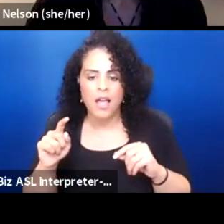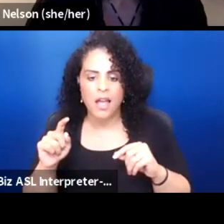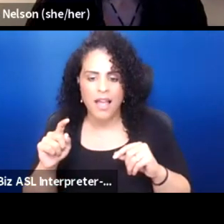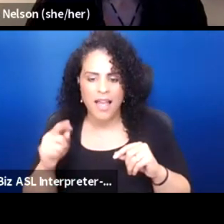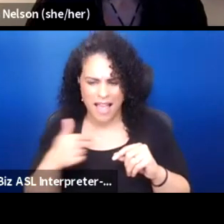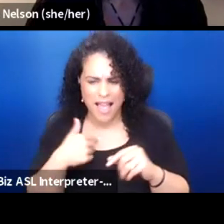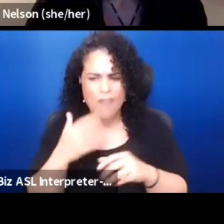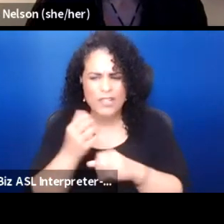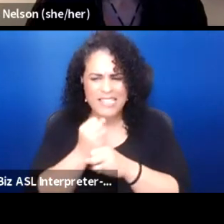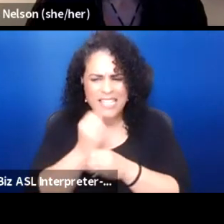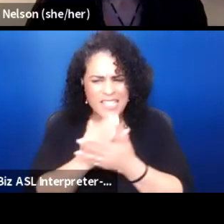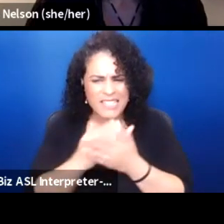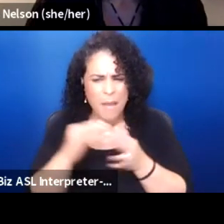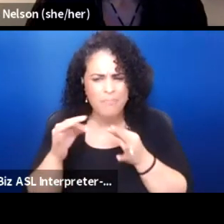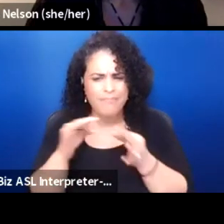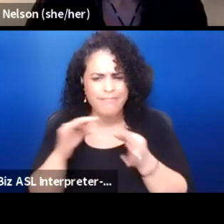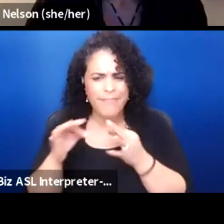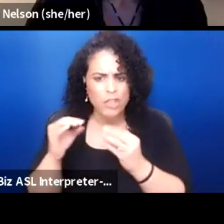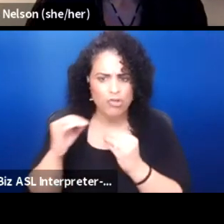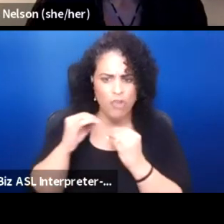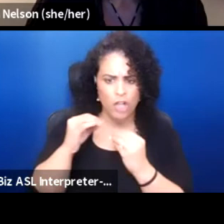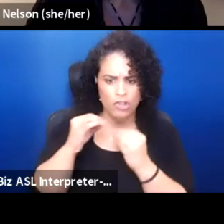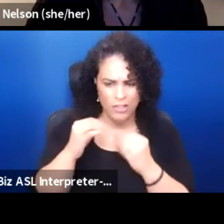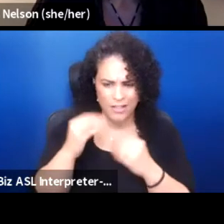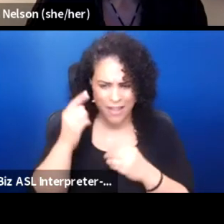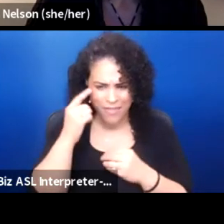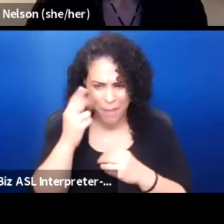I received some instructions, well, probably 30 years ago